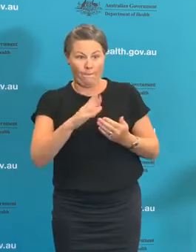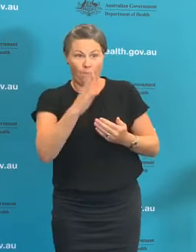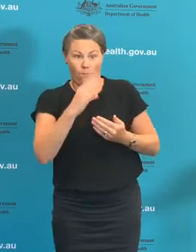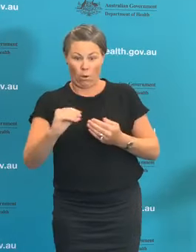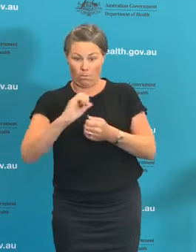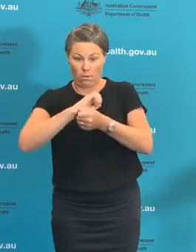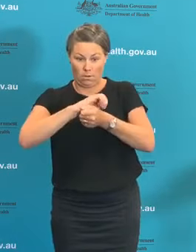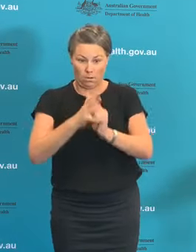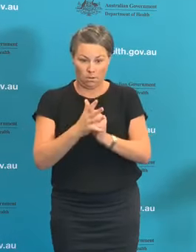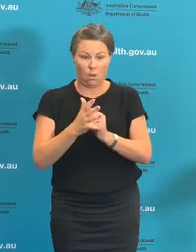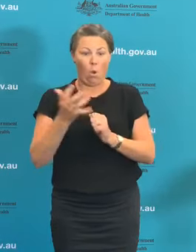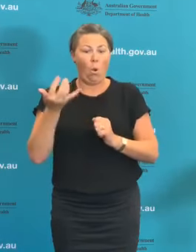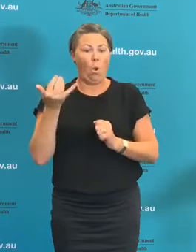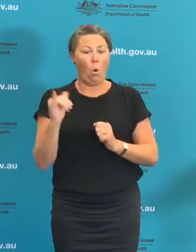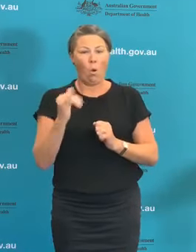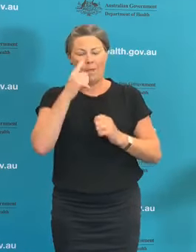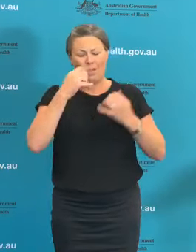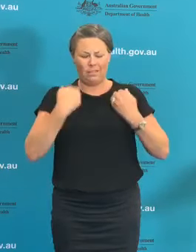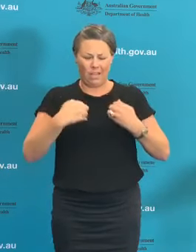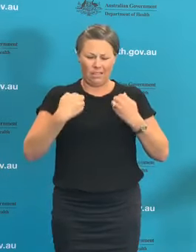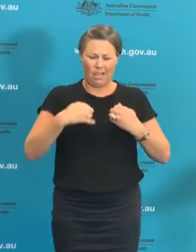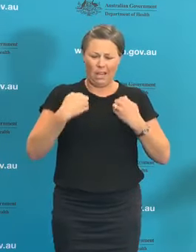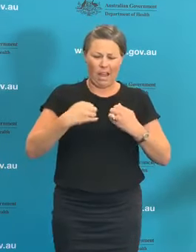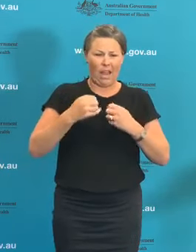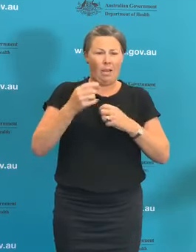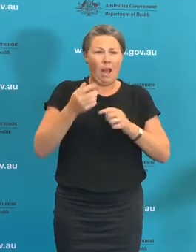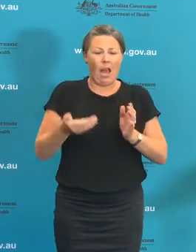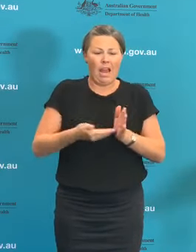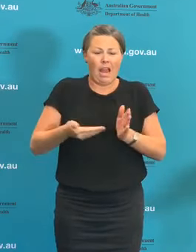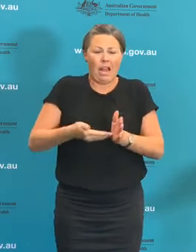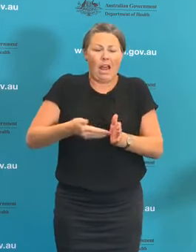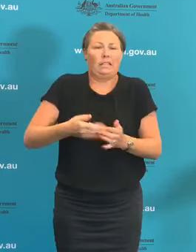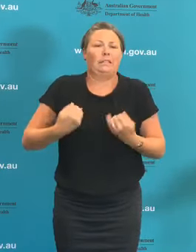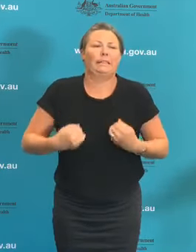people get with it I suspect we will get more of that information as time goes on.